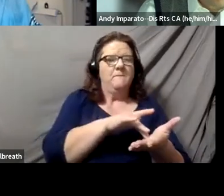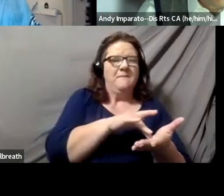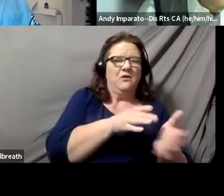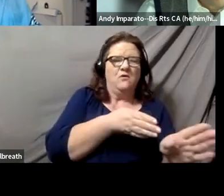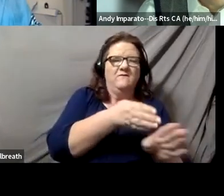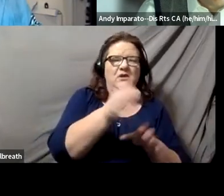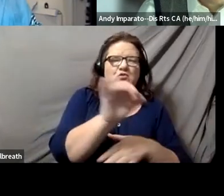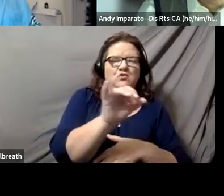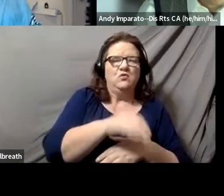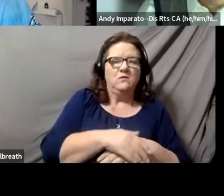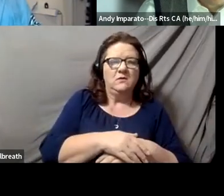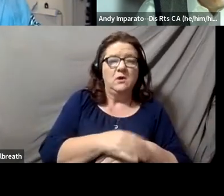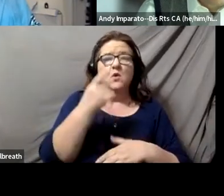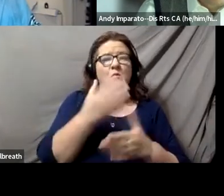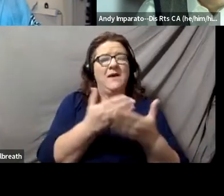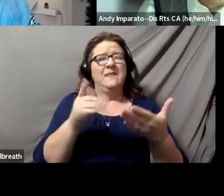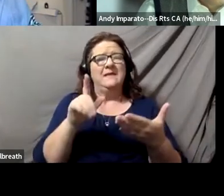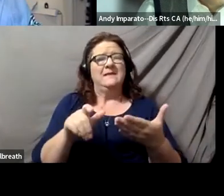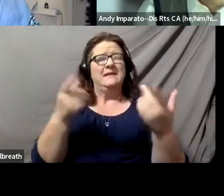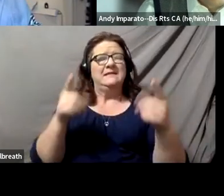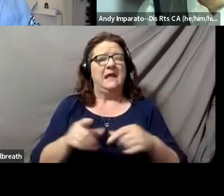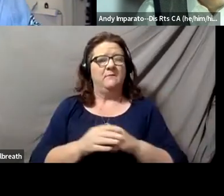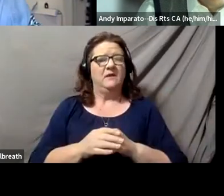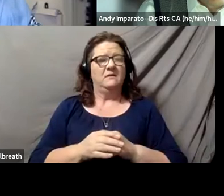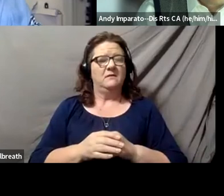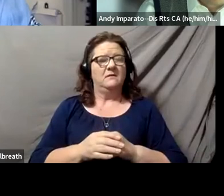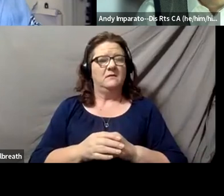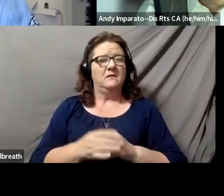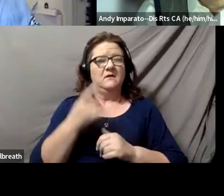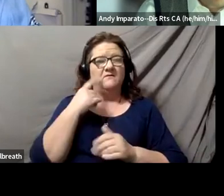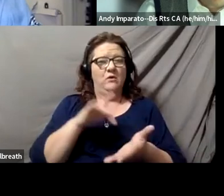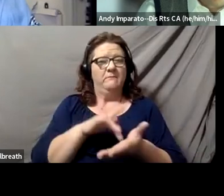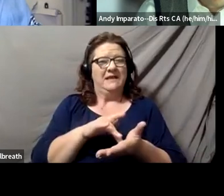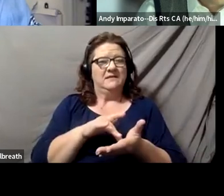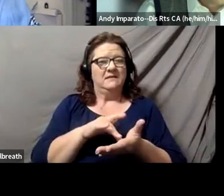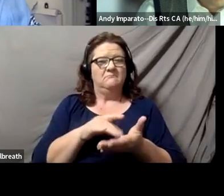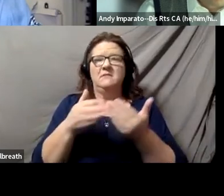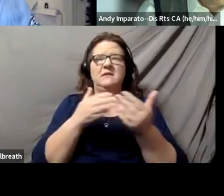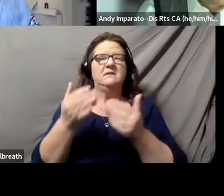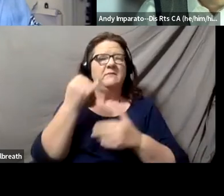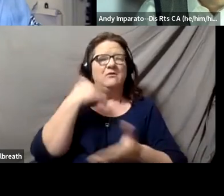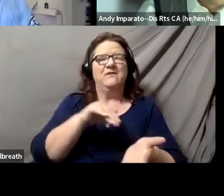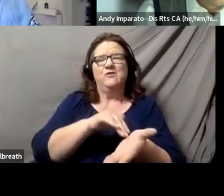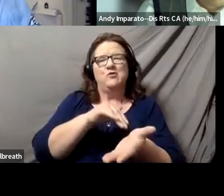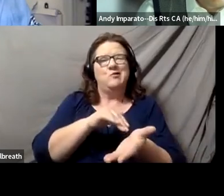I think one of the things that needs to happen in medicine, whether you are a nurse or a physician